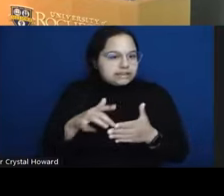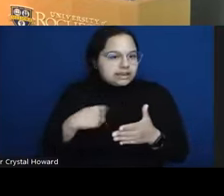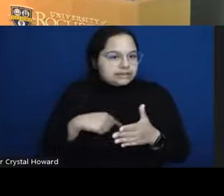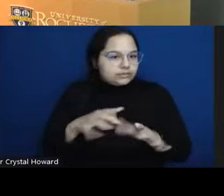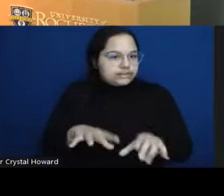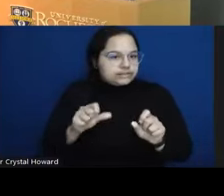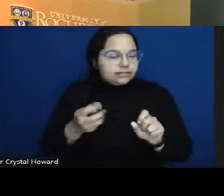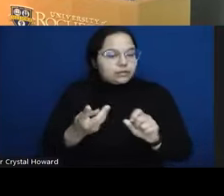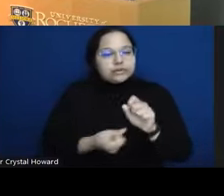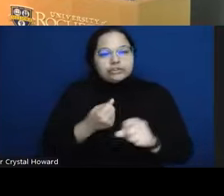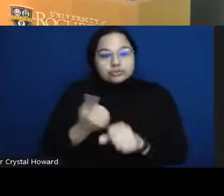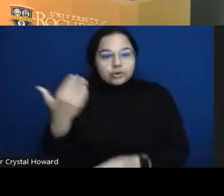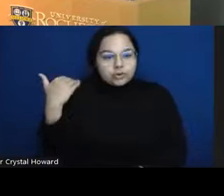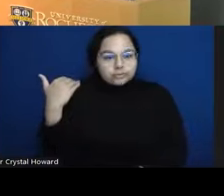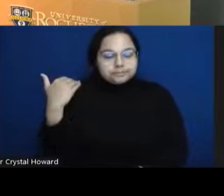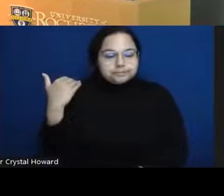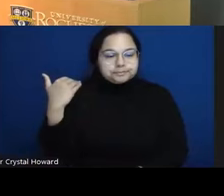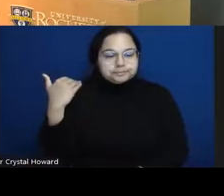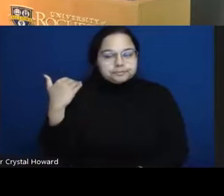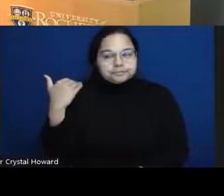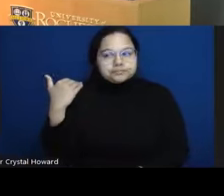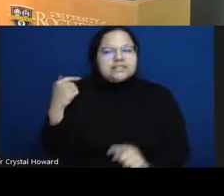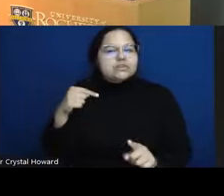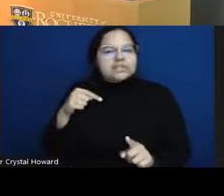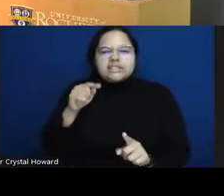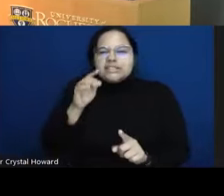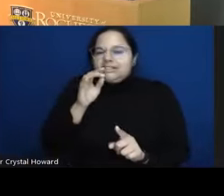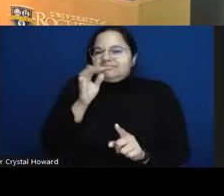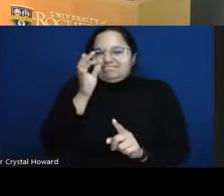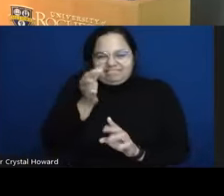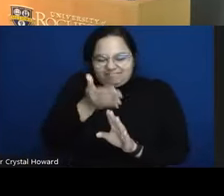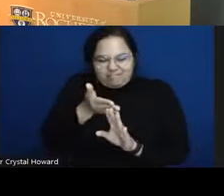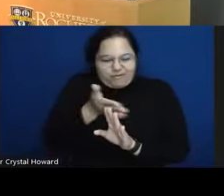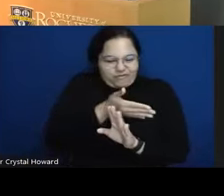years ago uh but this was like right preco so we got little Lucky in that way because many